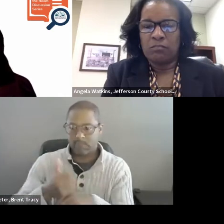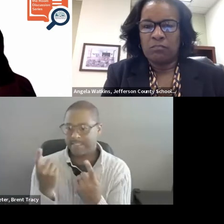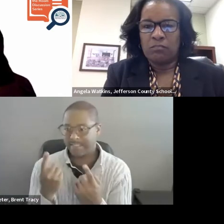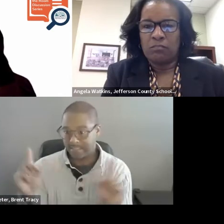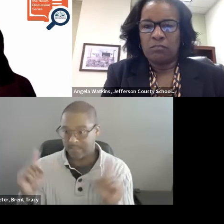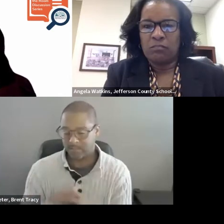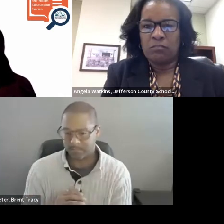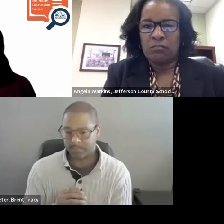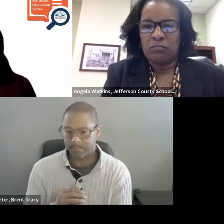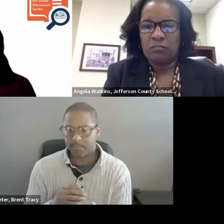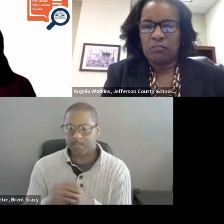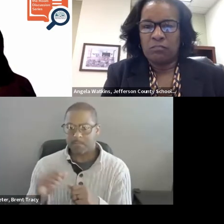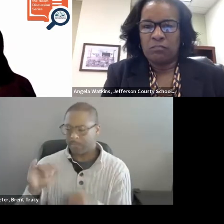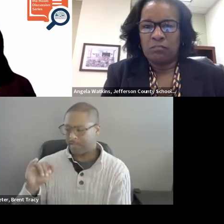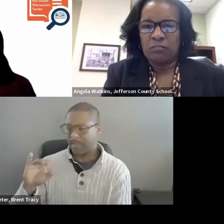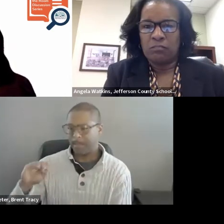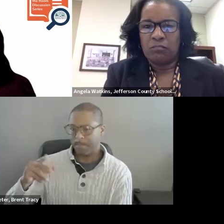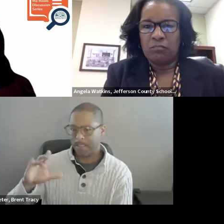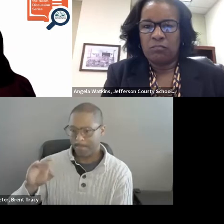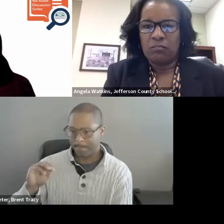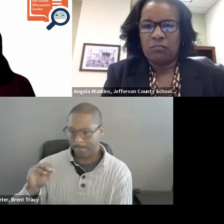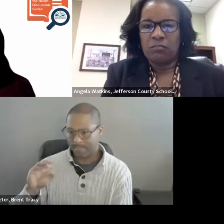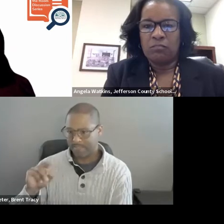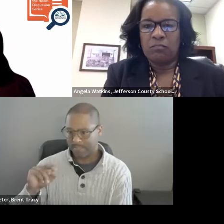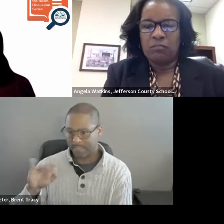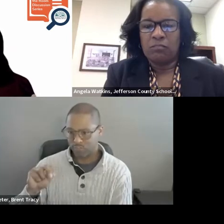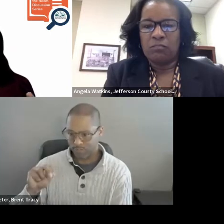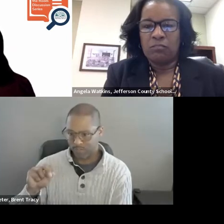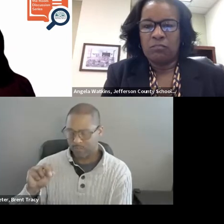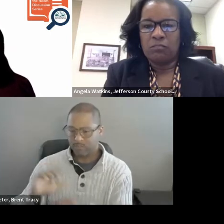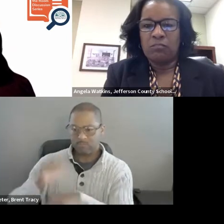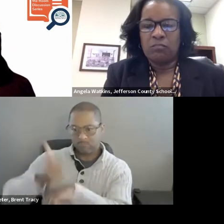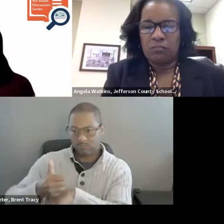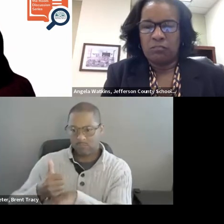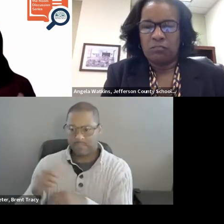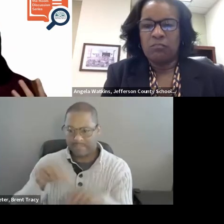having a usable innovation, one that is teachable, learnable, doable,